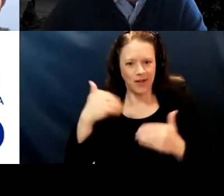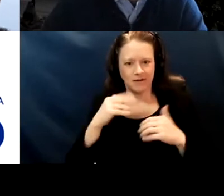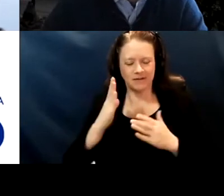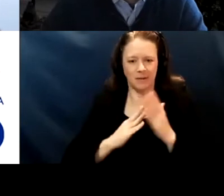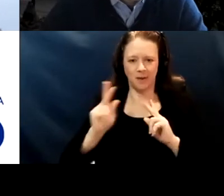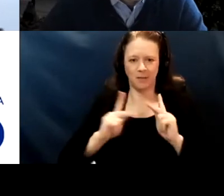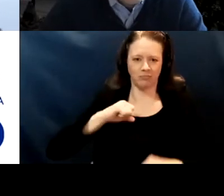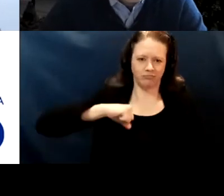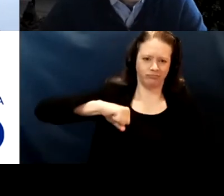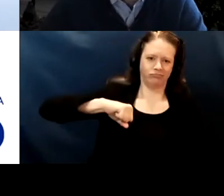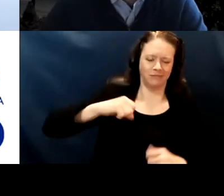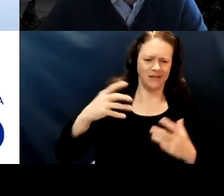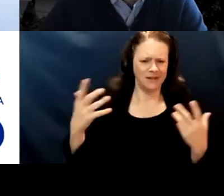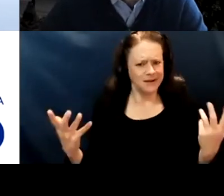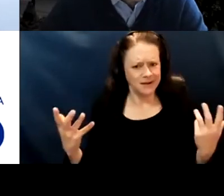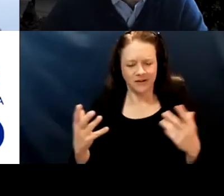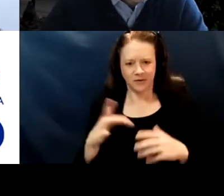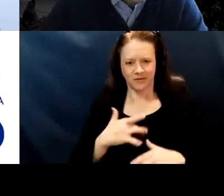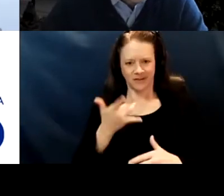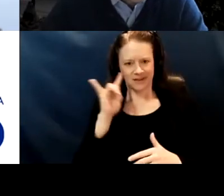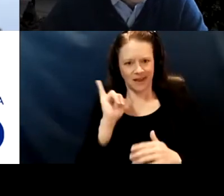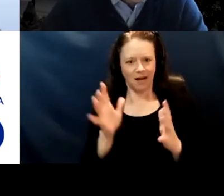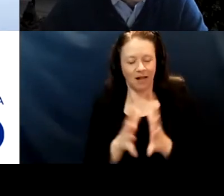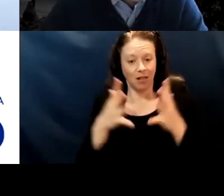So it just feels like so much of the work to try to